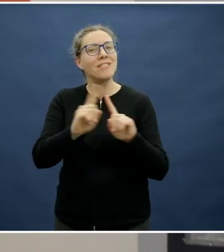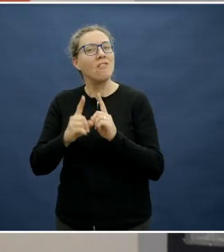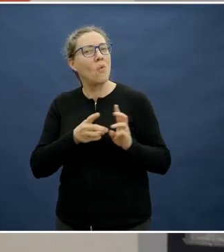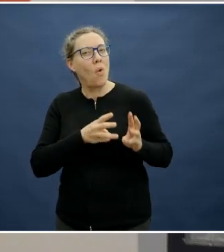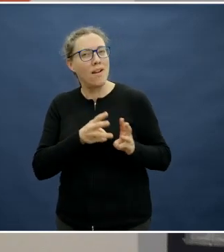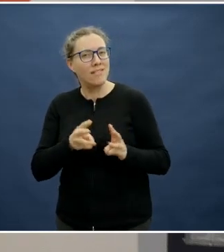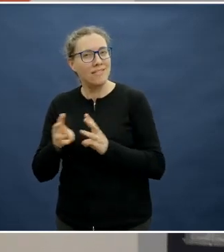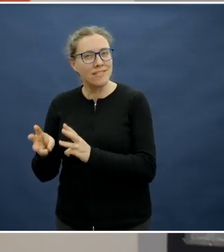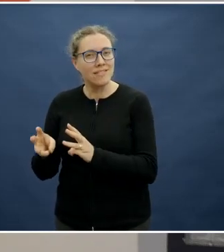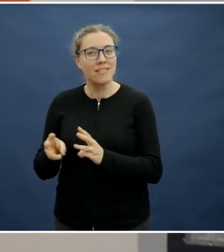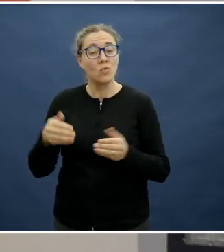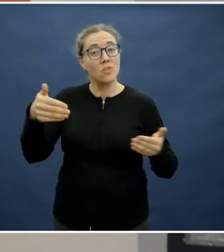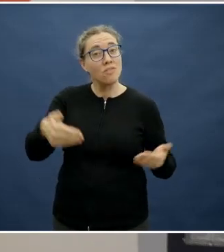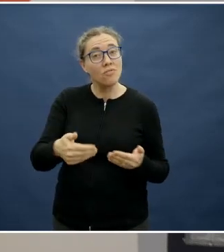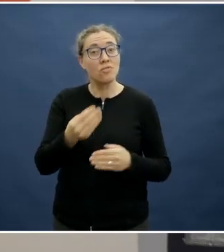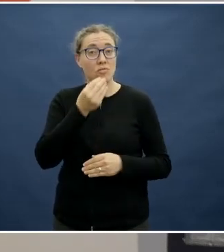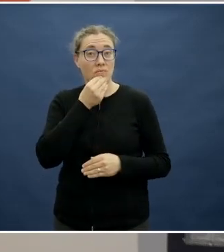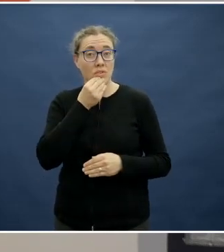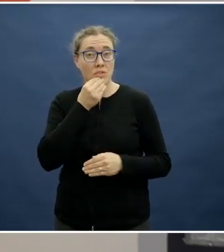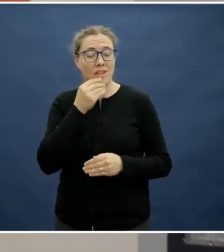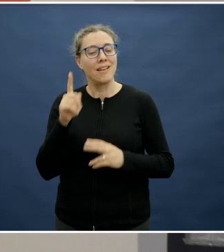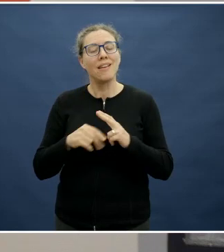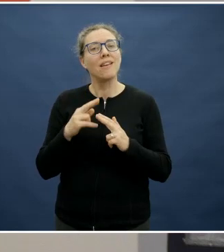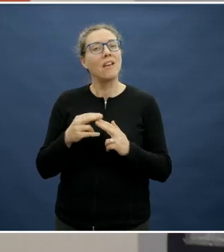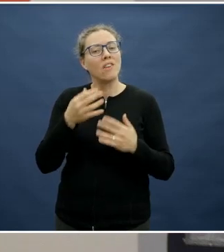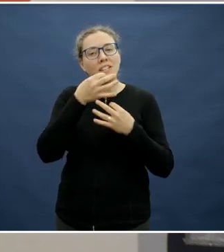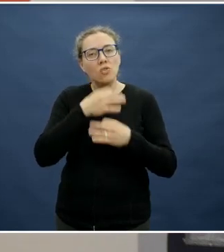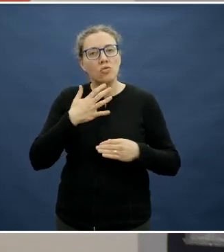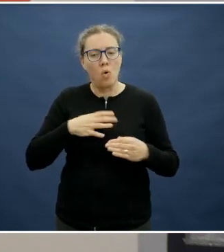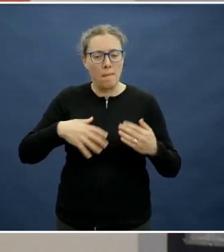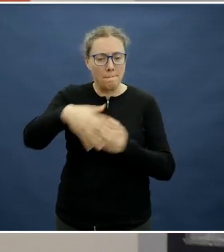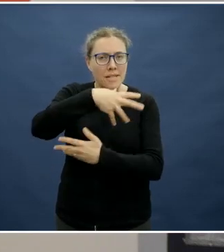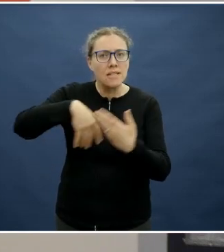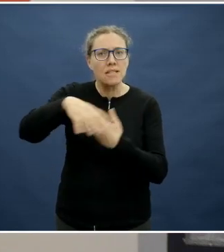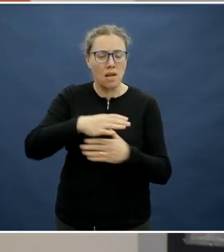Either if children don't want it all mixed up together, but even having them involved